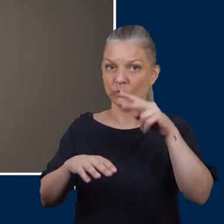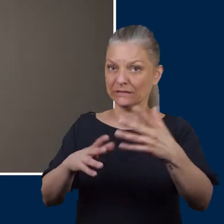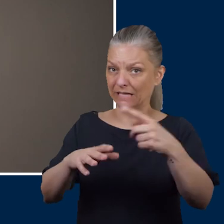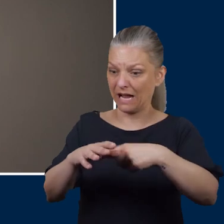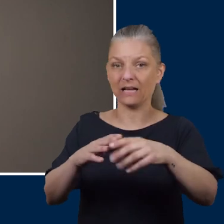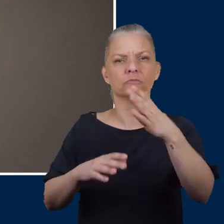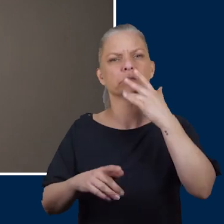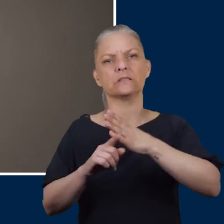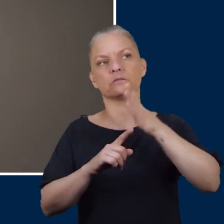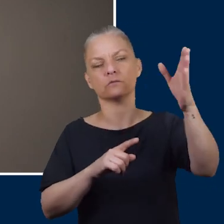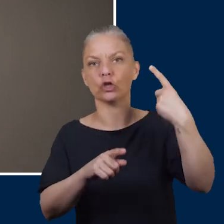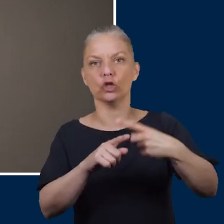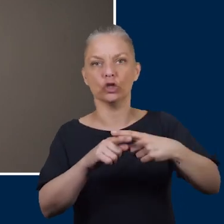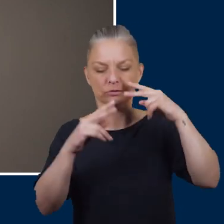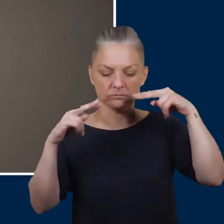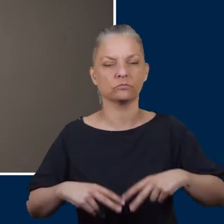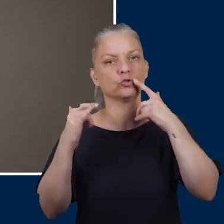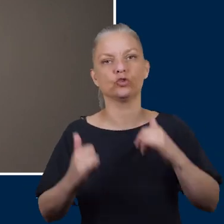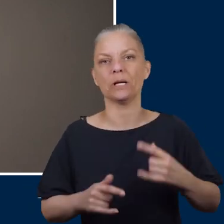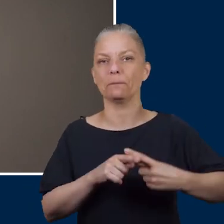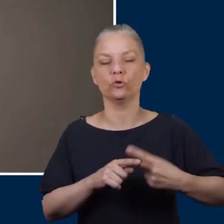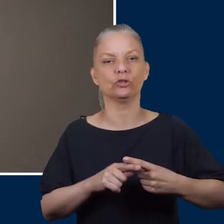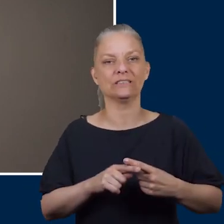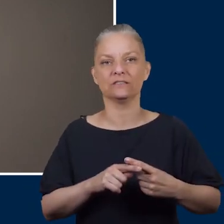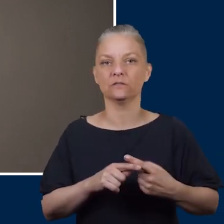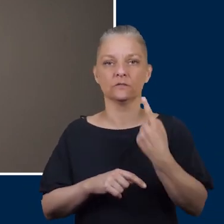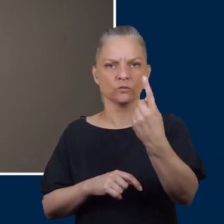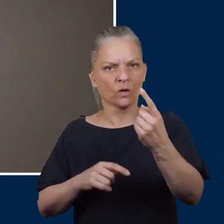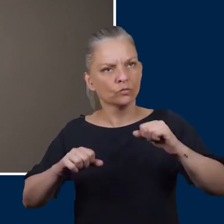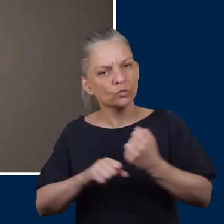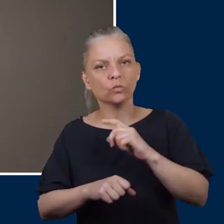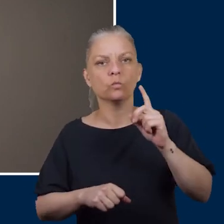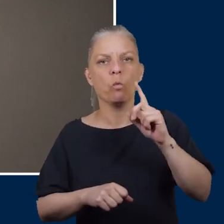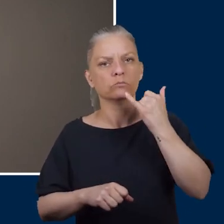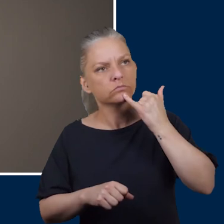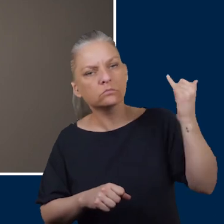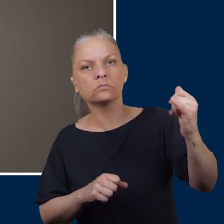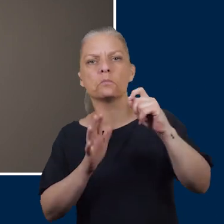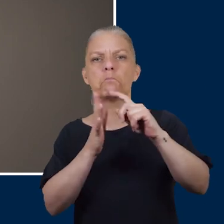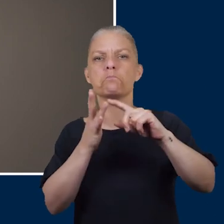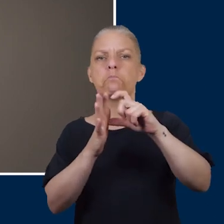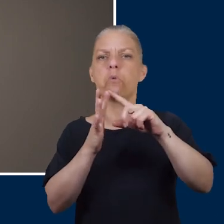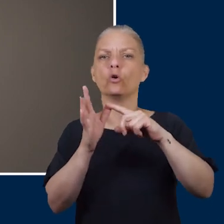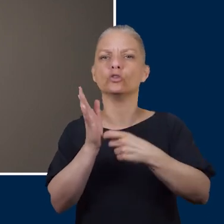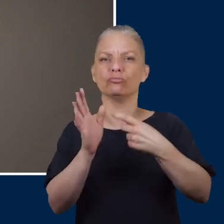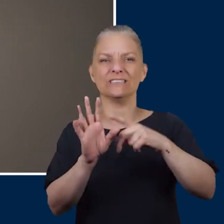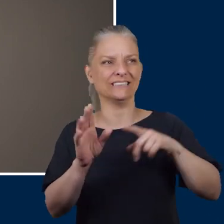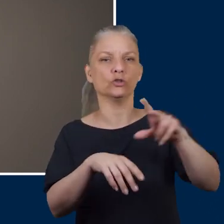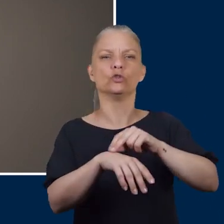If you have any of these signs at all you need to make sure you have it looked at urgently. You should call the Podiatry call centre, your GP,